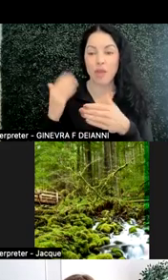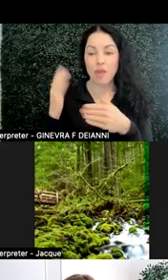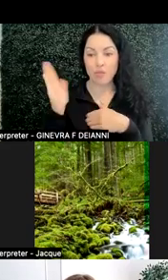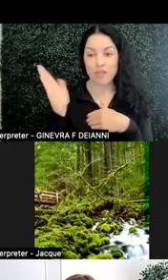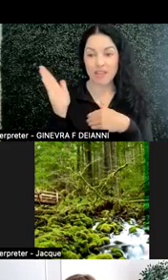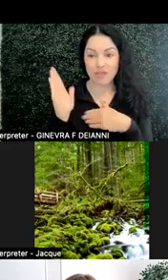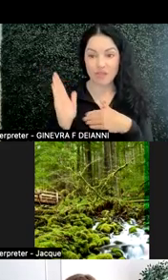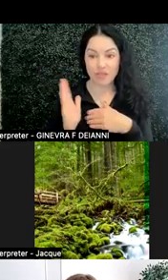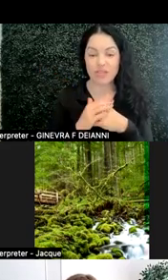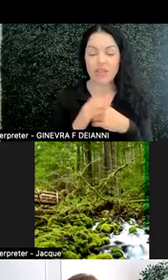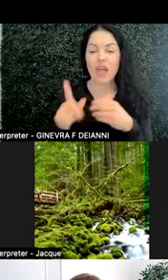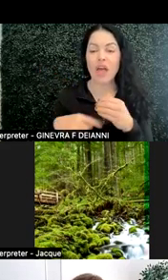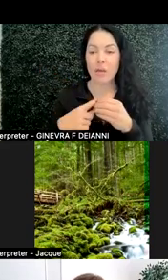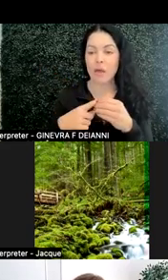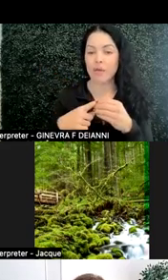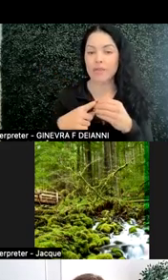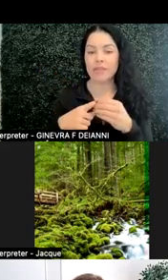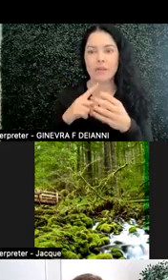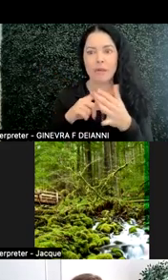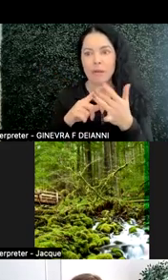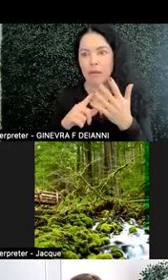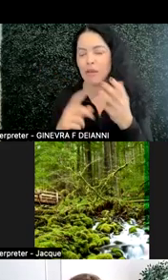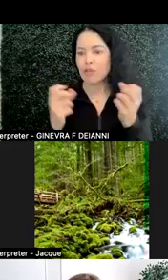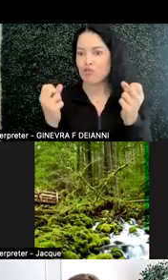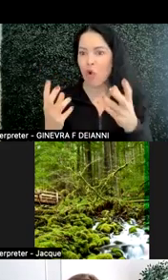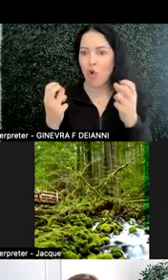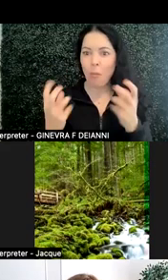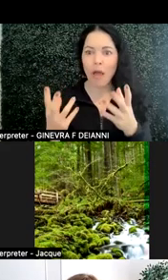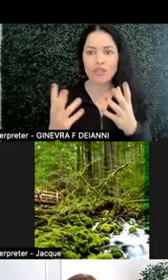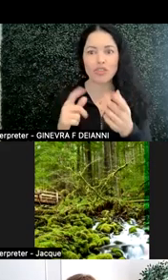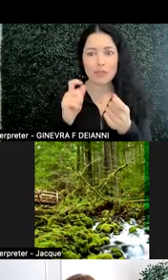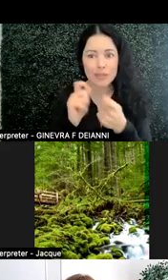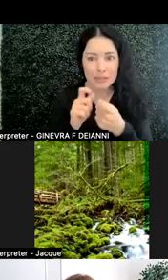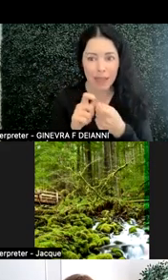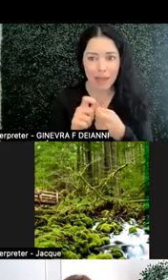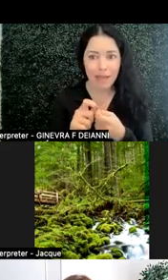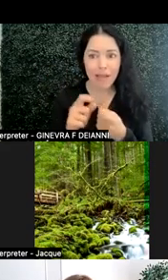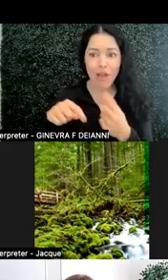on covering so much and in such great detail around identity,